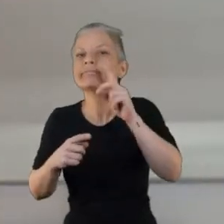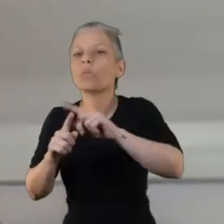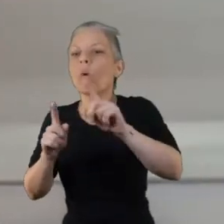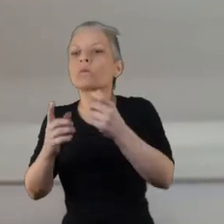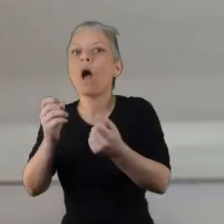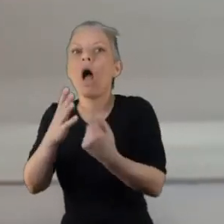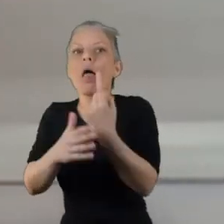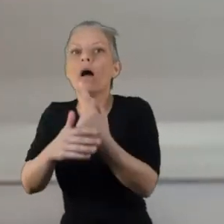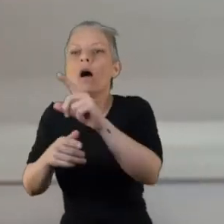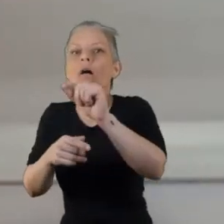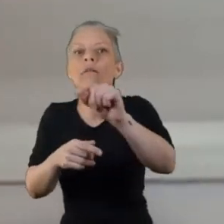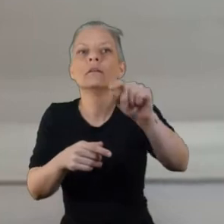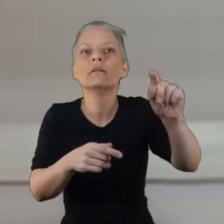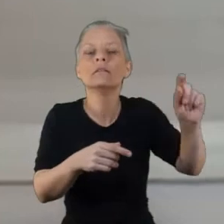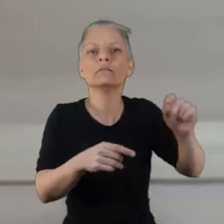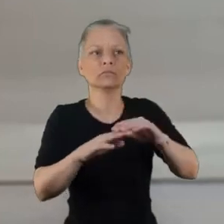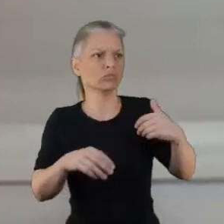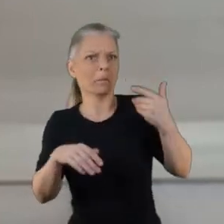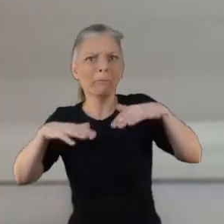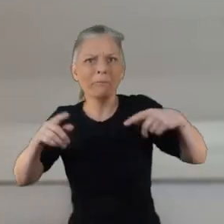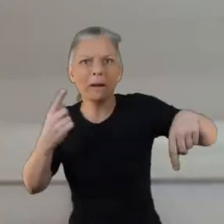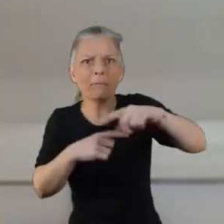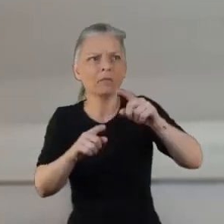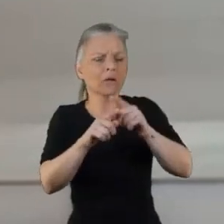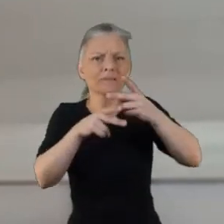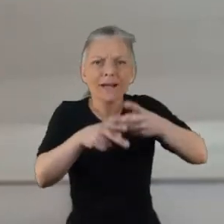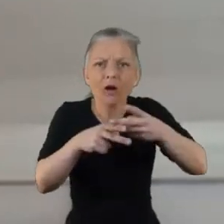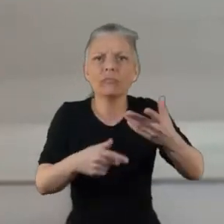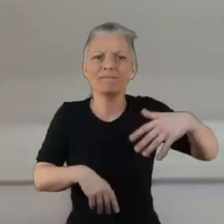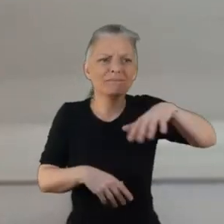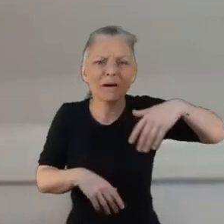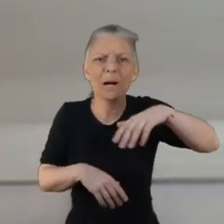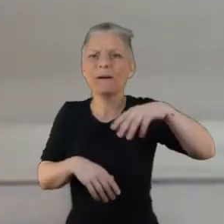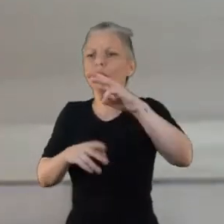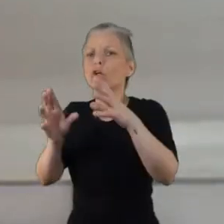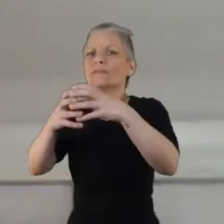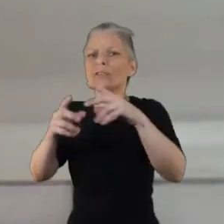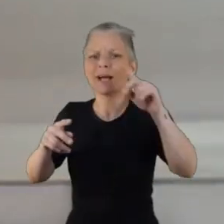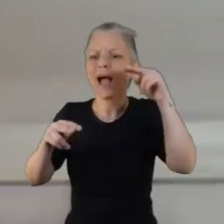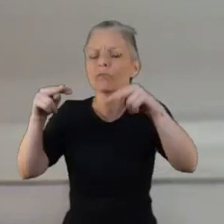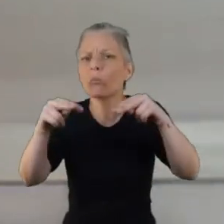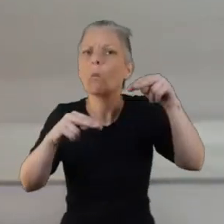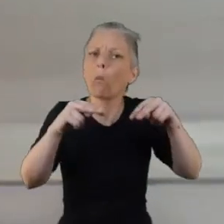historically that you know that that that's been quite a medical model historically I think that's changed a lot and is changing.